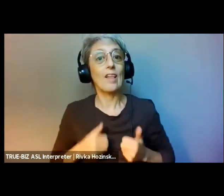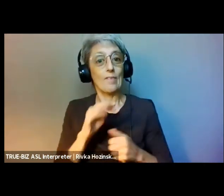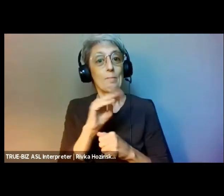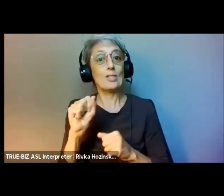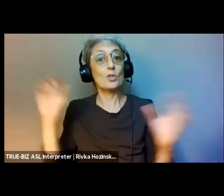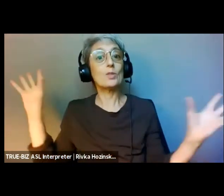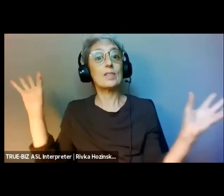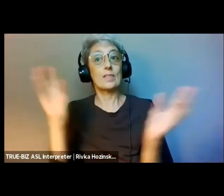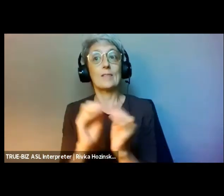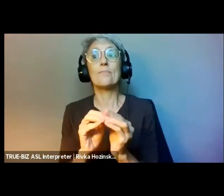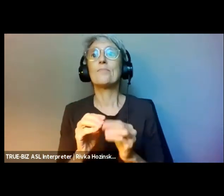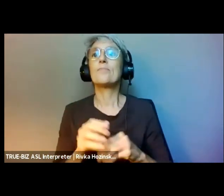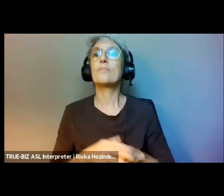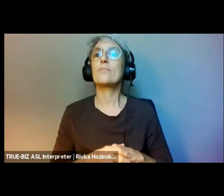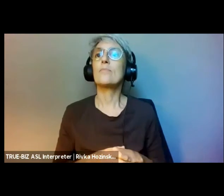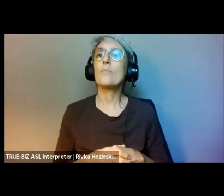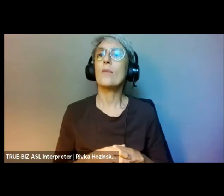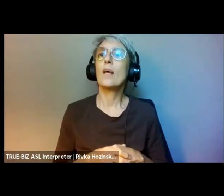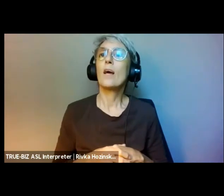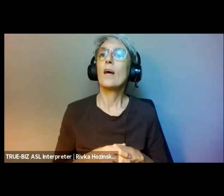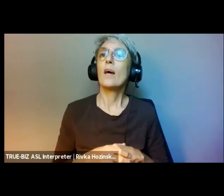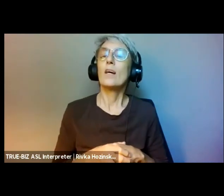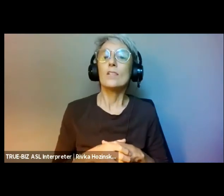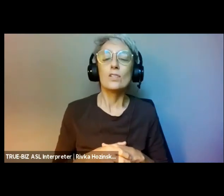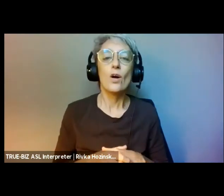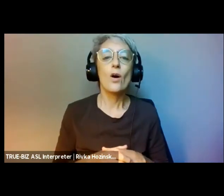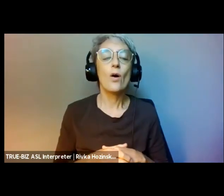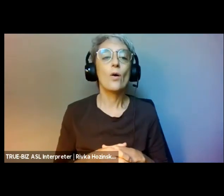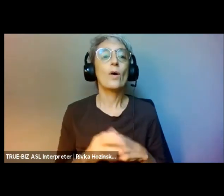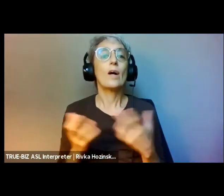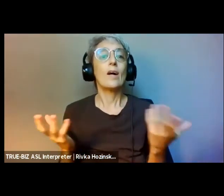and grassroots organizer originally from Argentina.